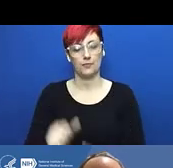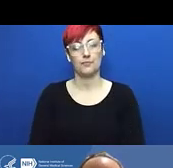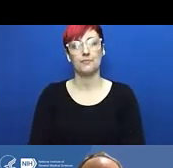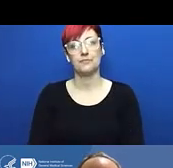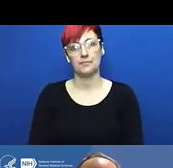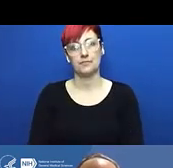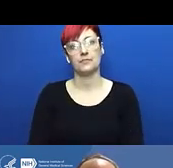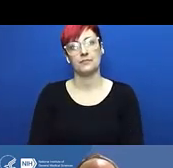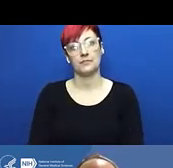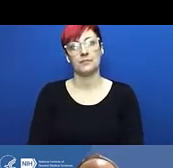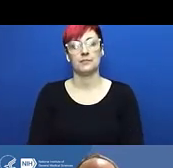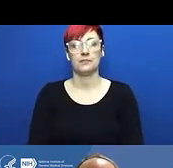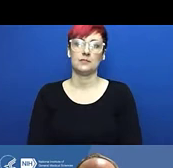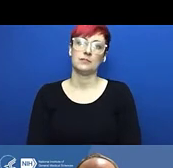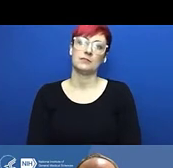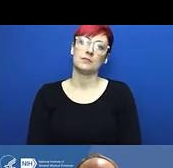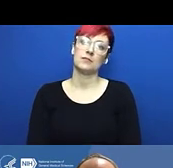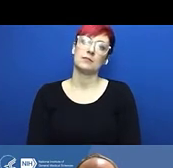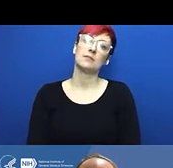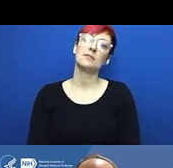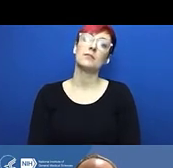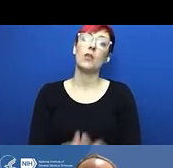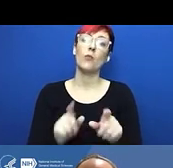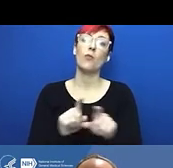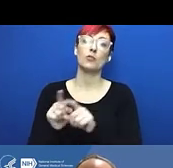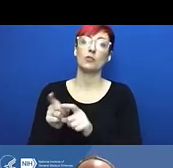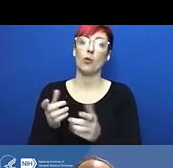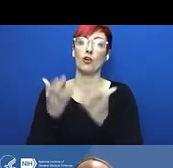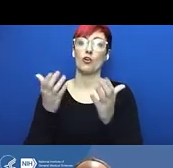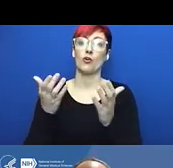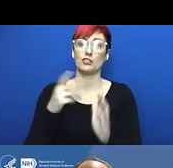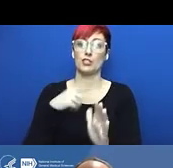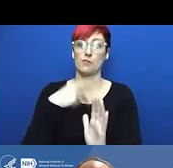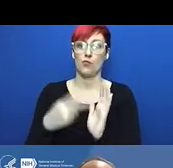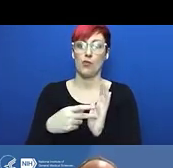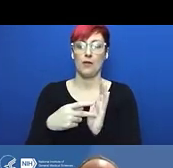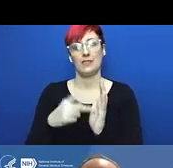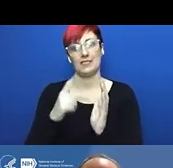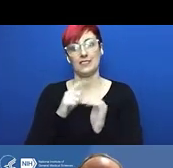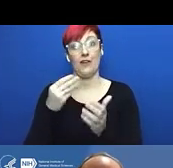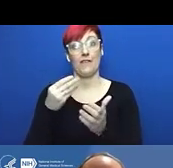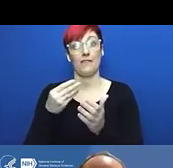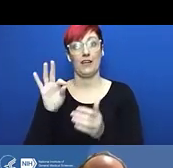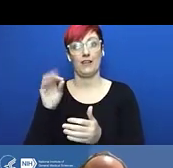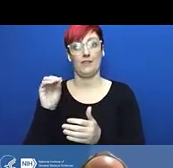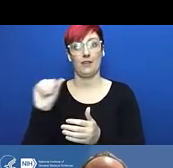possibly both were linked to infections that the researchers likely got while they were working in the laboratory,